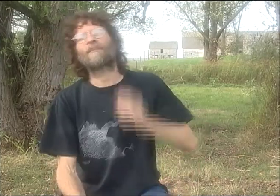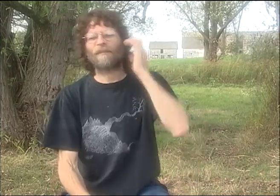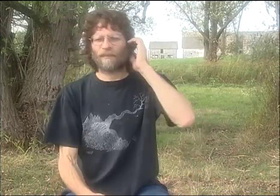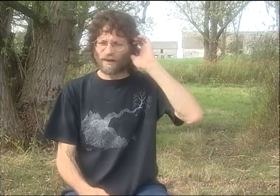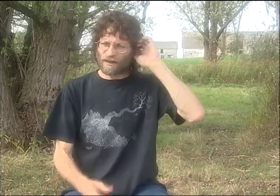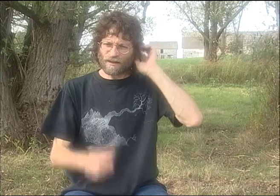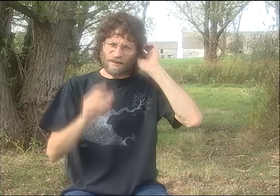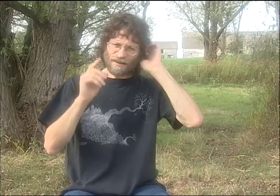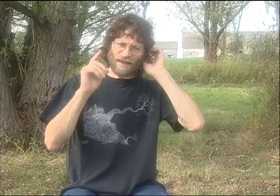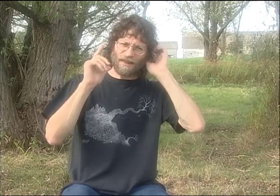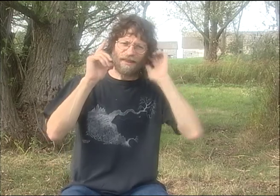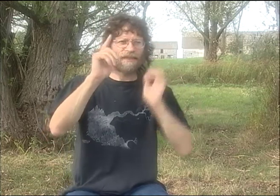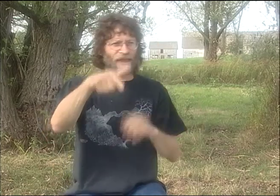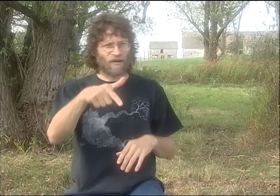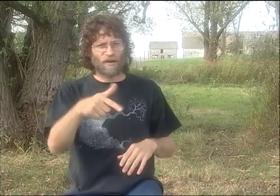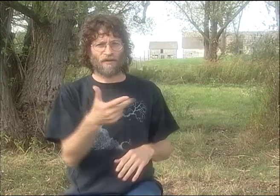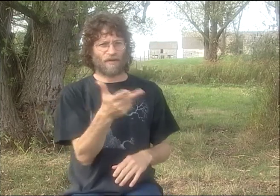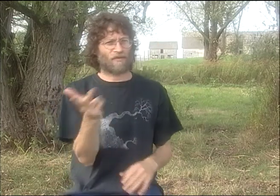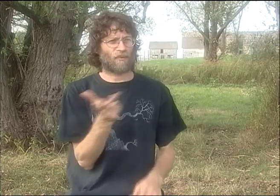SHARE WHAT? MM.